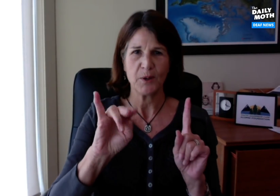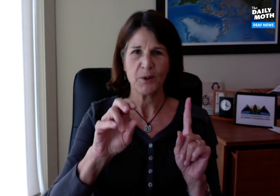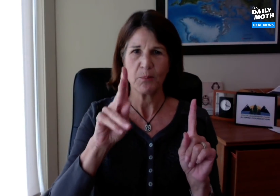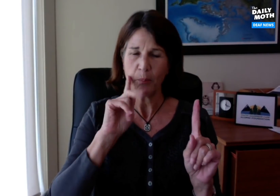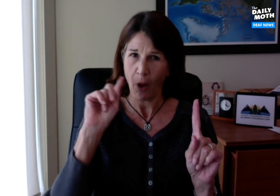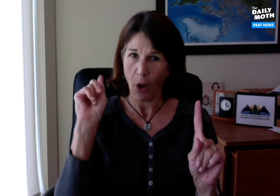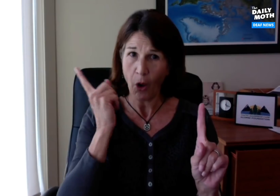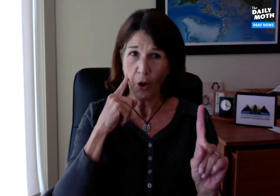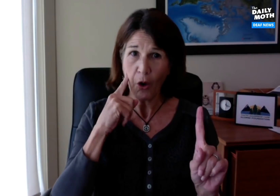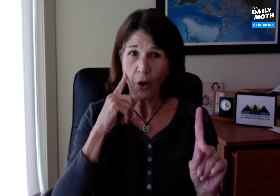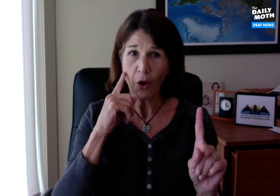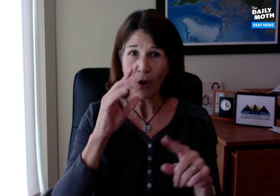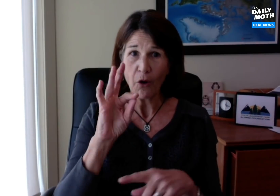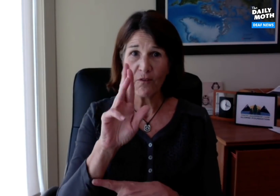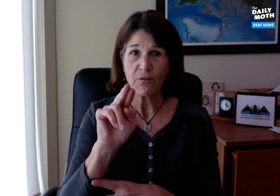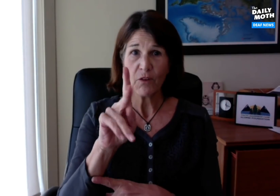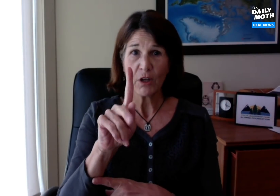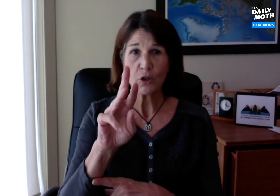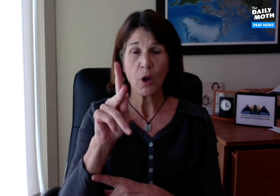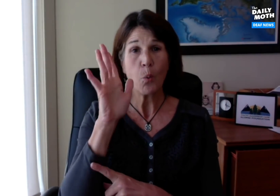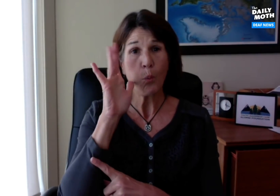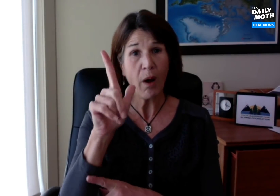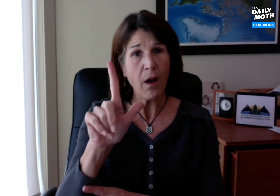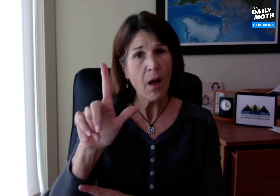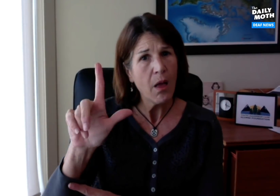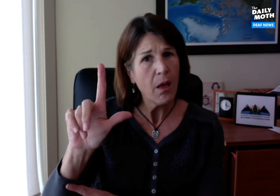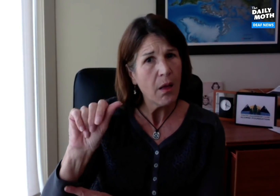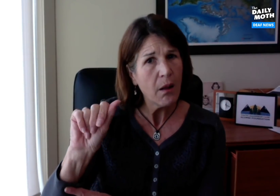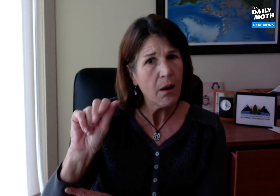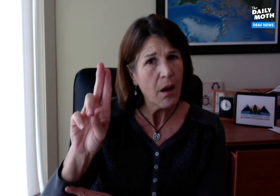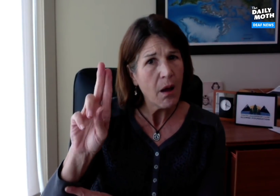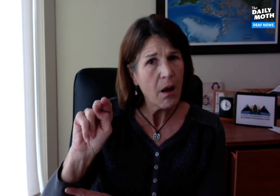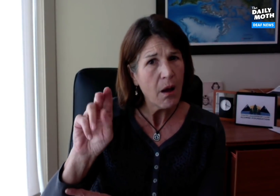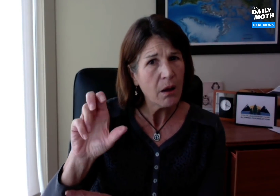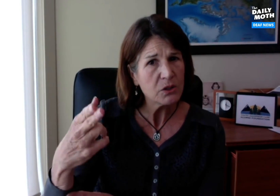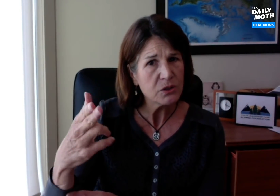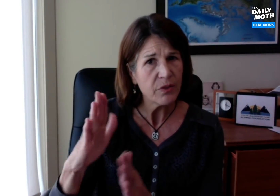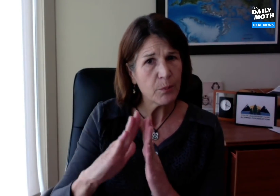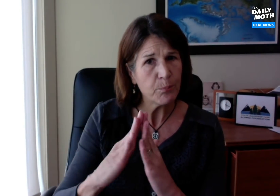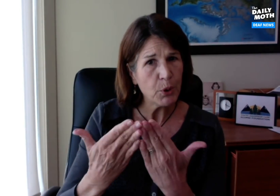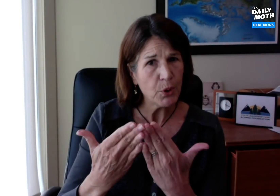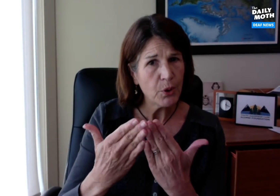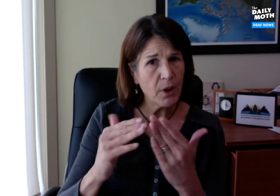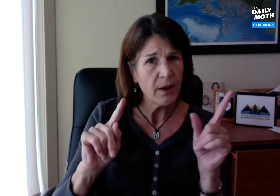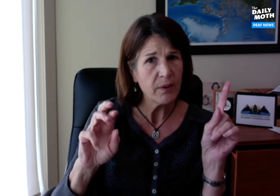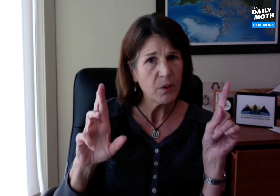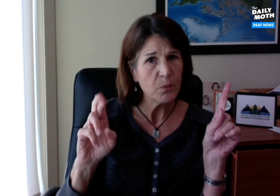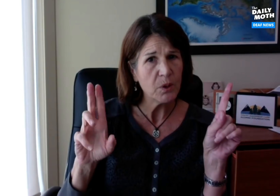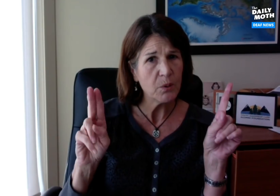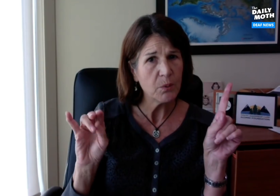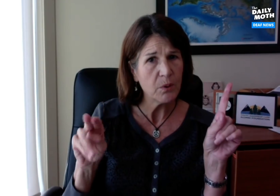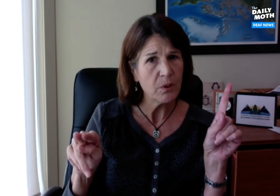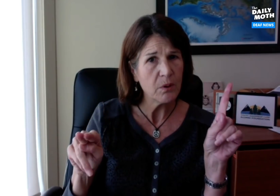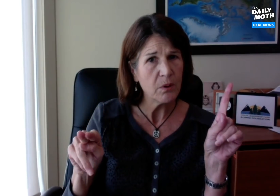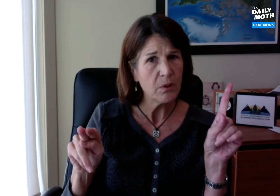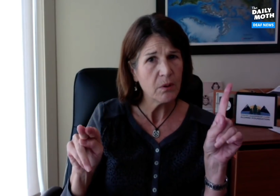People heard that Turk will launch his book at the reunion.